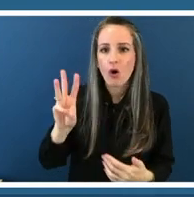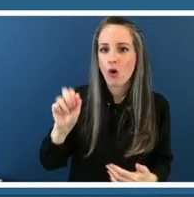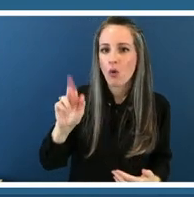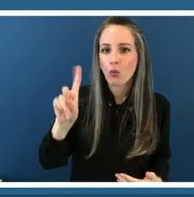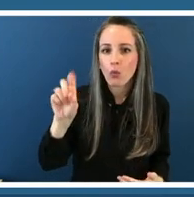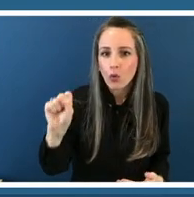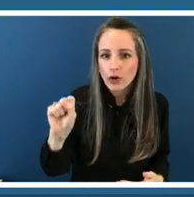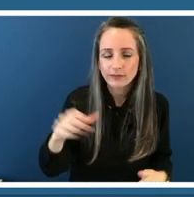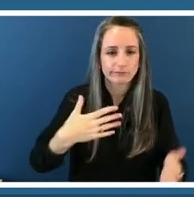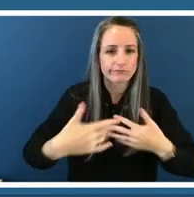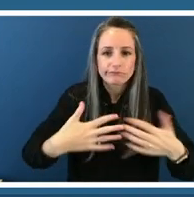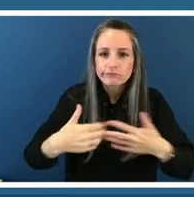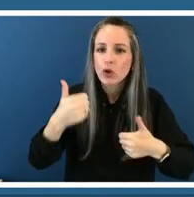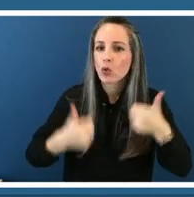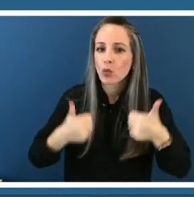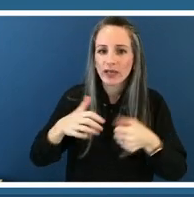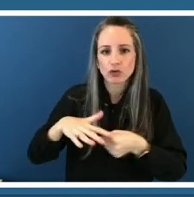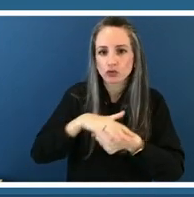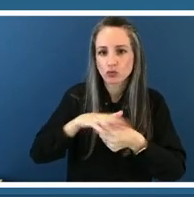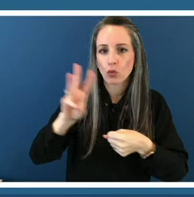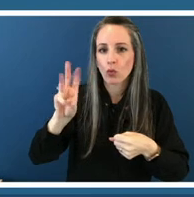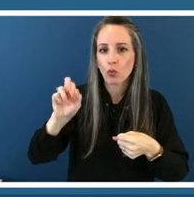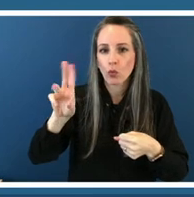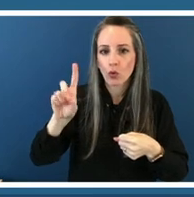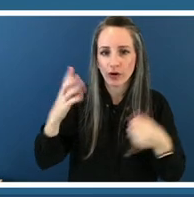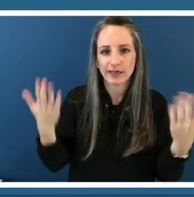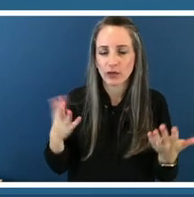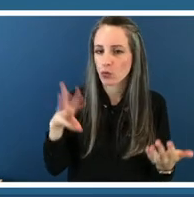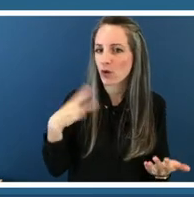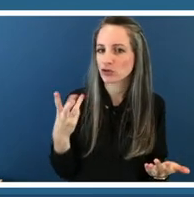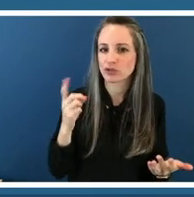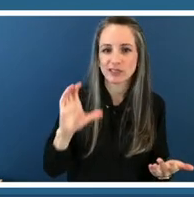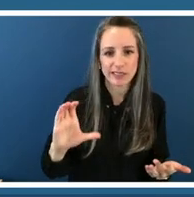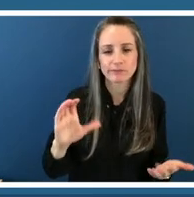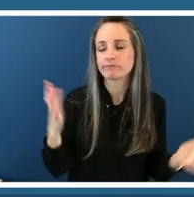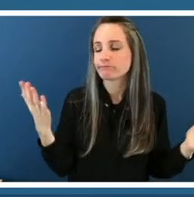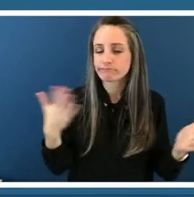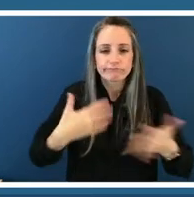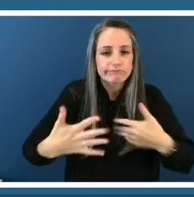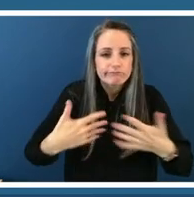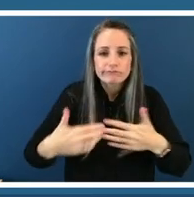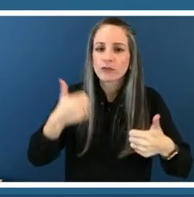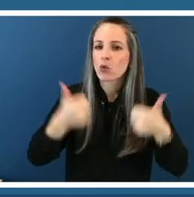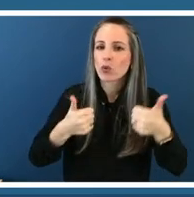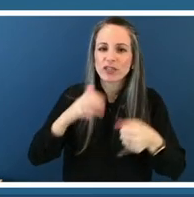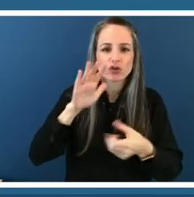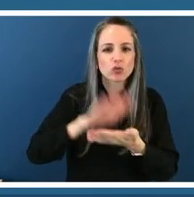you might live in here in washington dc um it doesn't matter what school you go